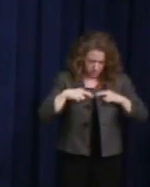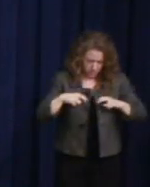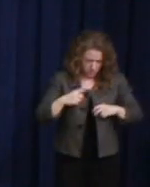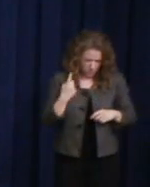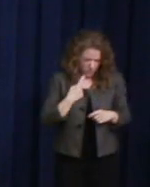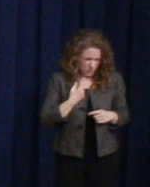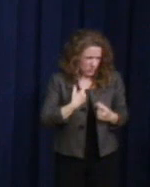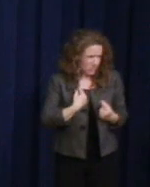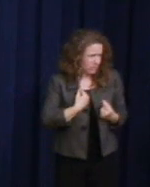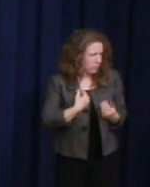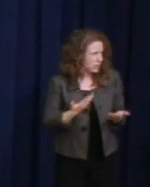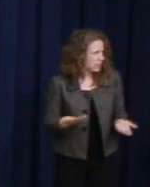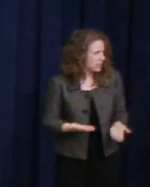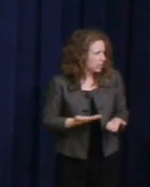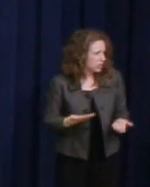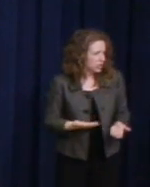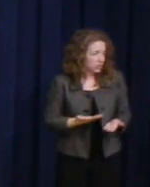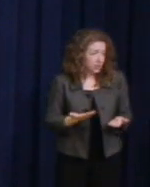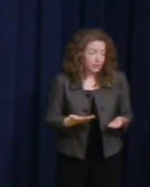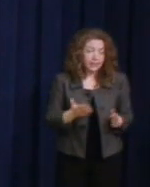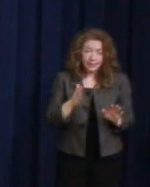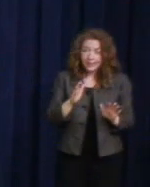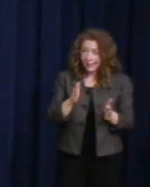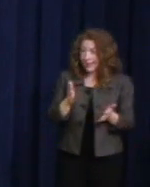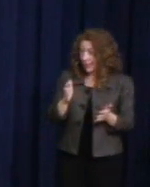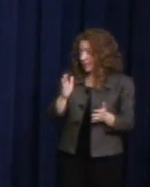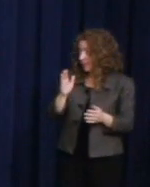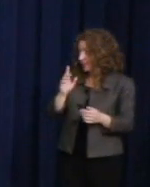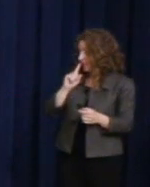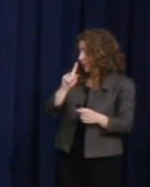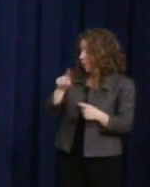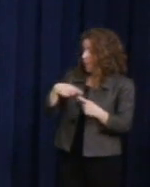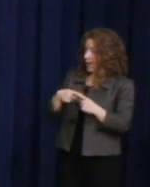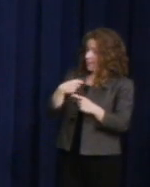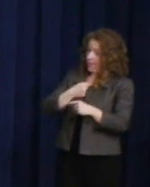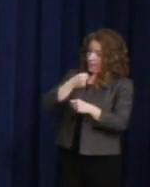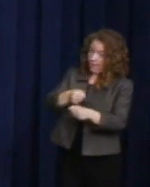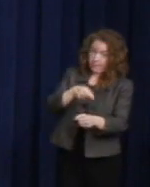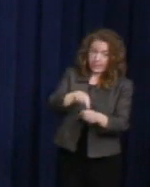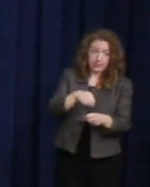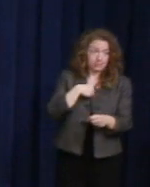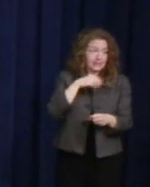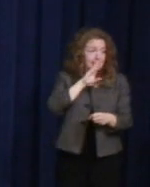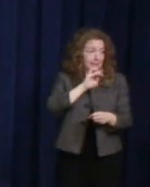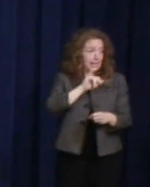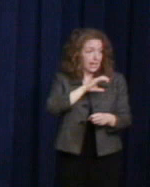And that is the same sentiment that I had when I was elected to the City Council.